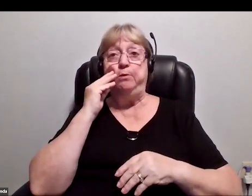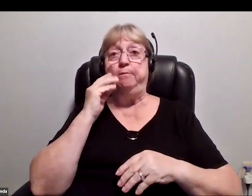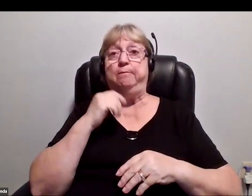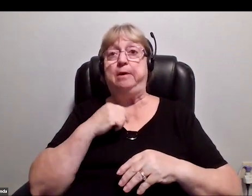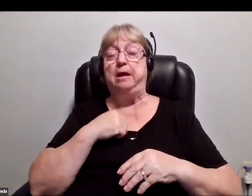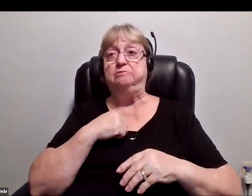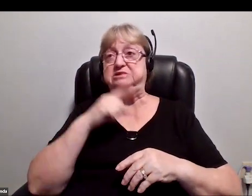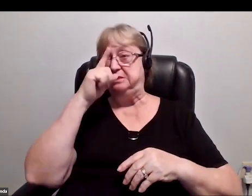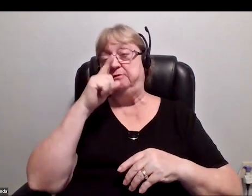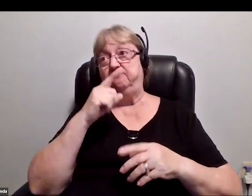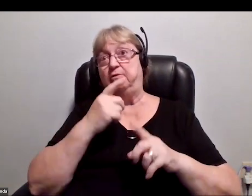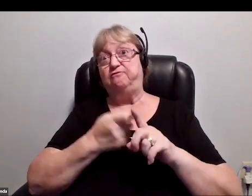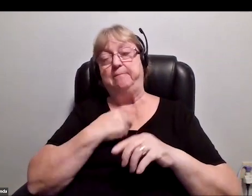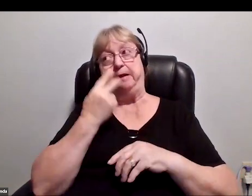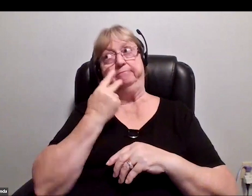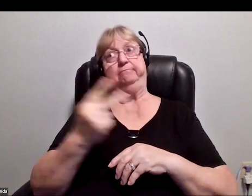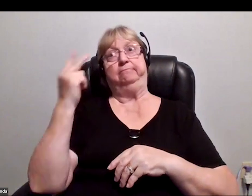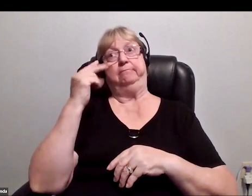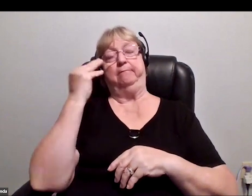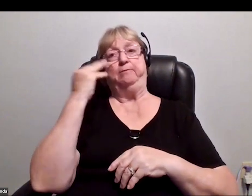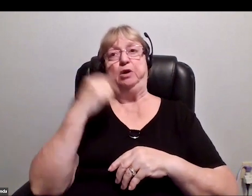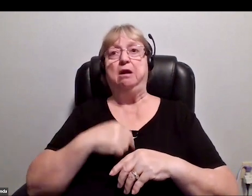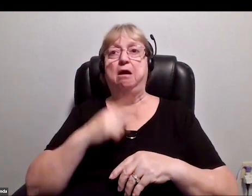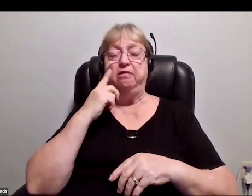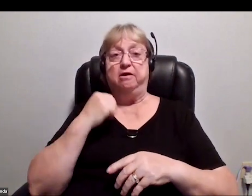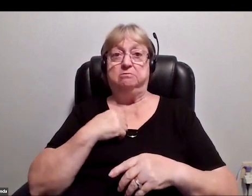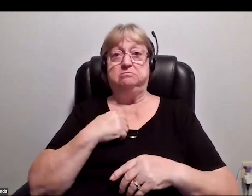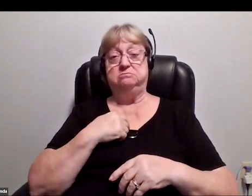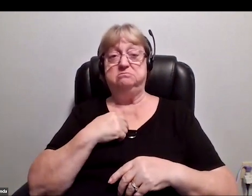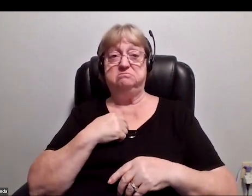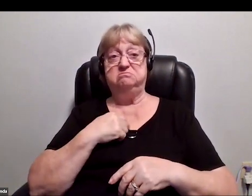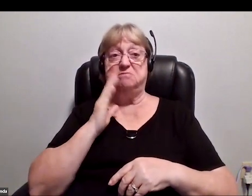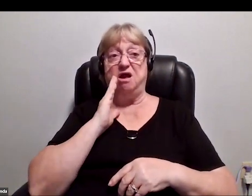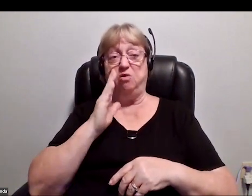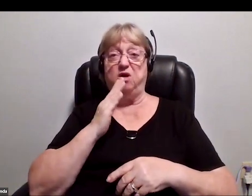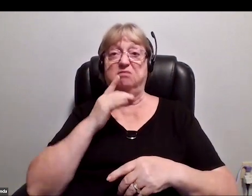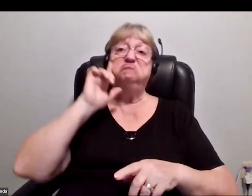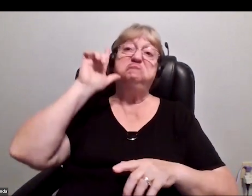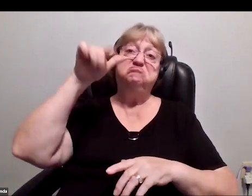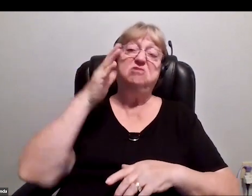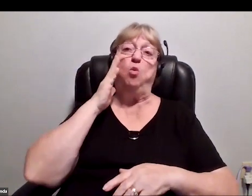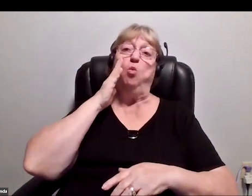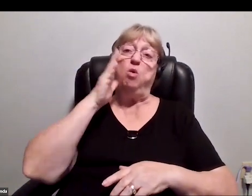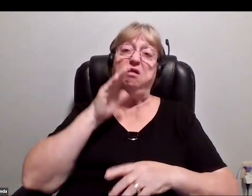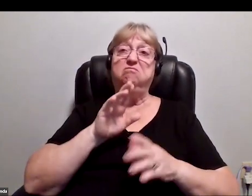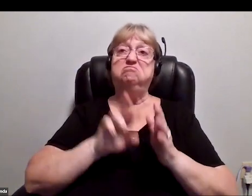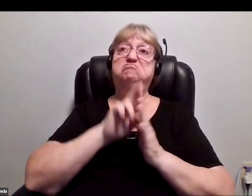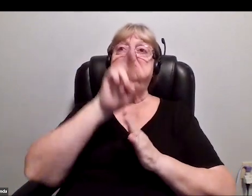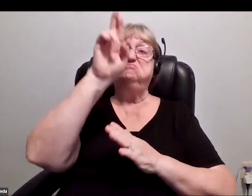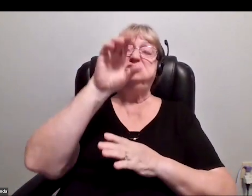of that day, that I would get myself-- I'd get my butt to space one way or the other, and I was going to make that happen.